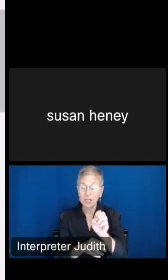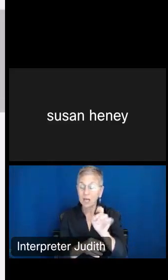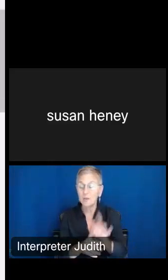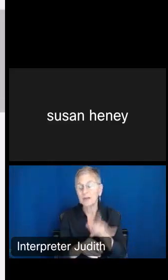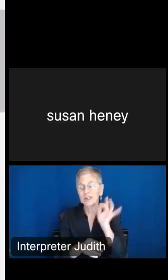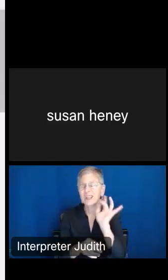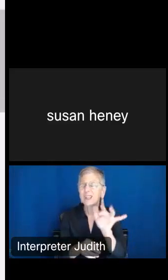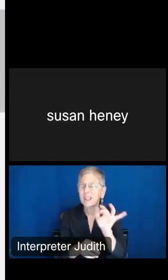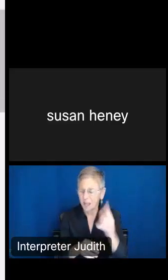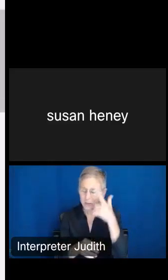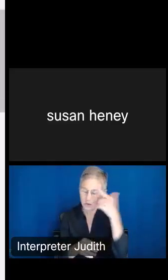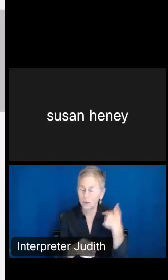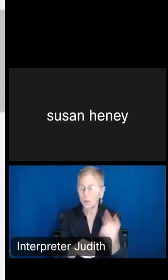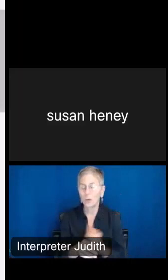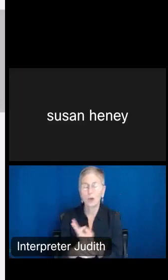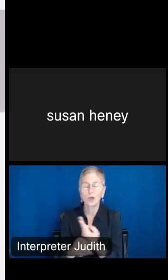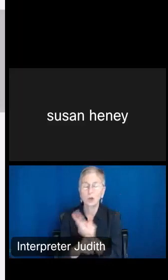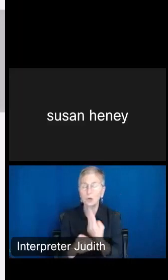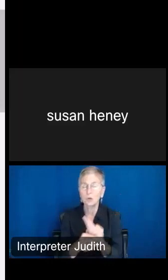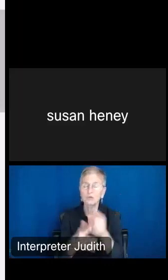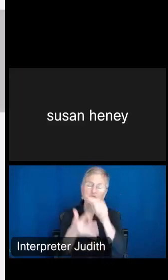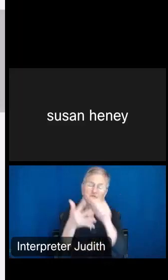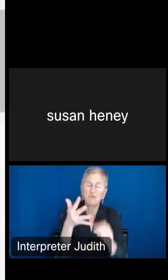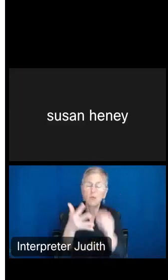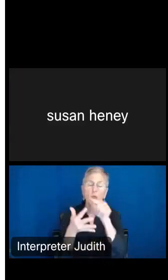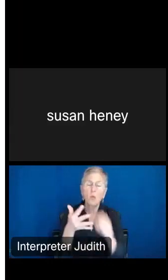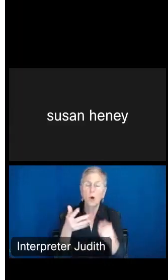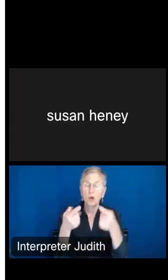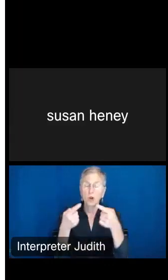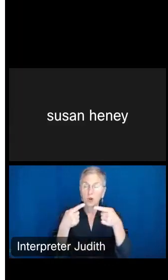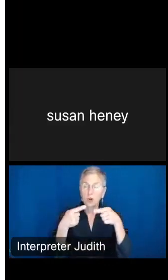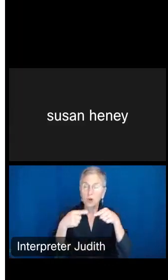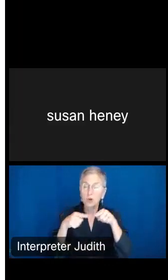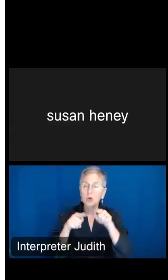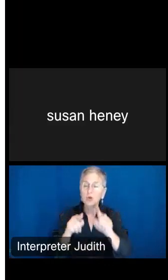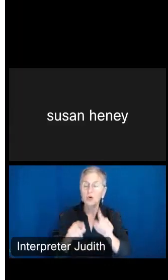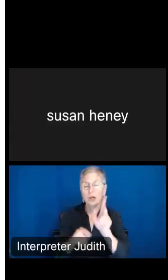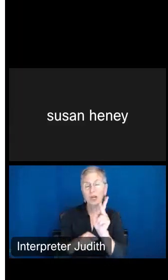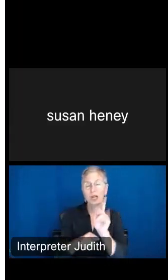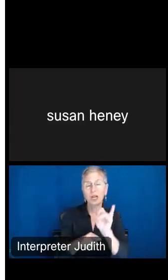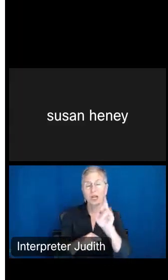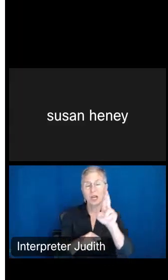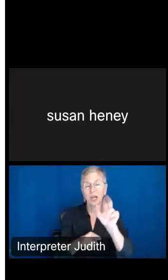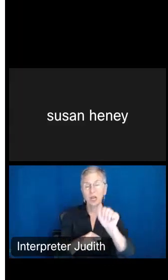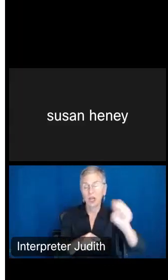to be using one of these tables during Kira's presentation. And what the ranking tables